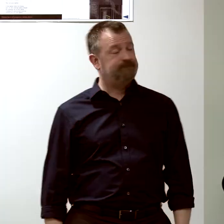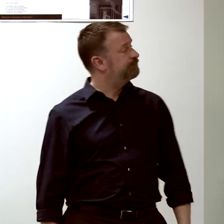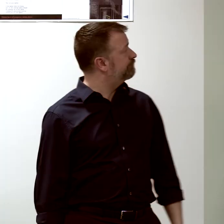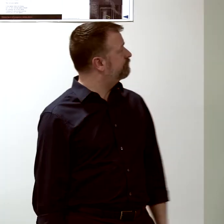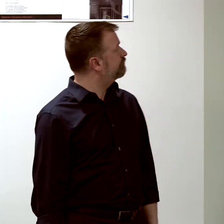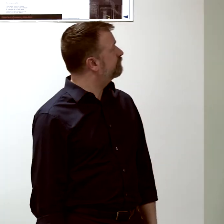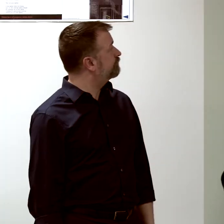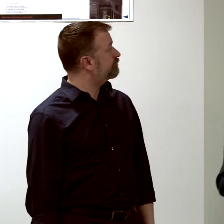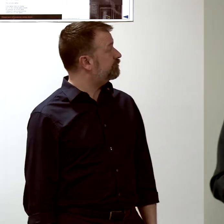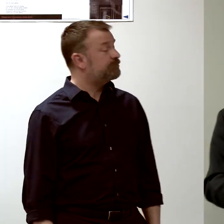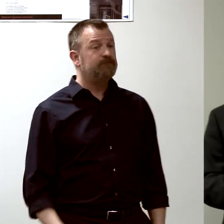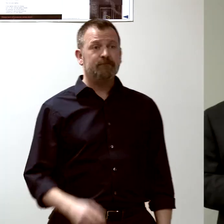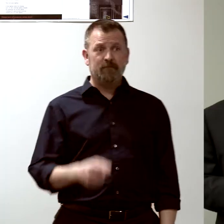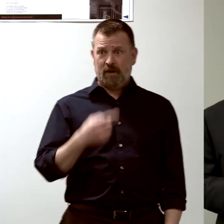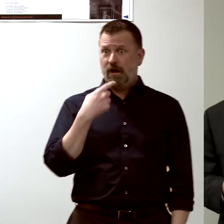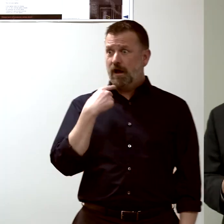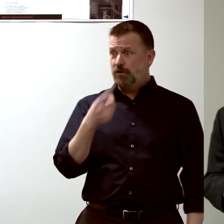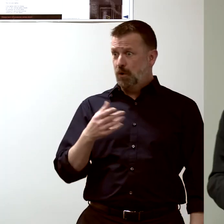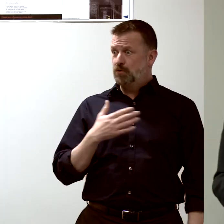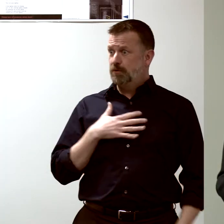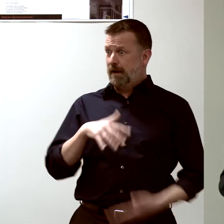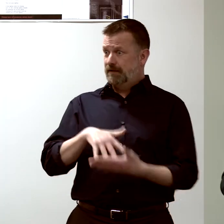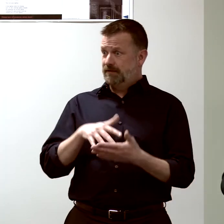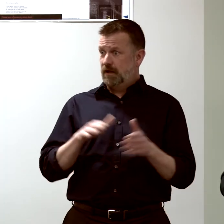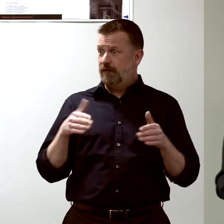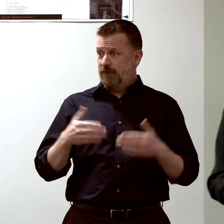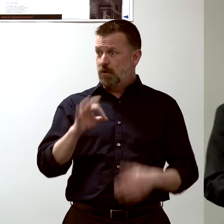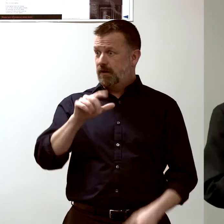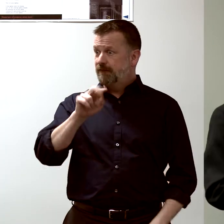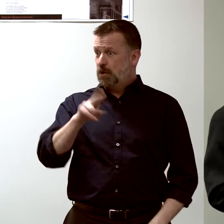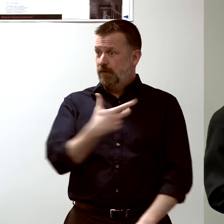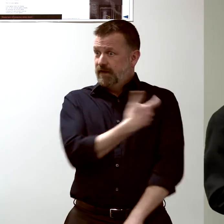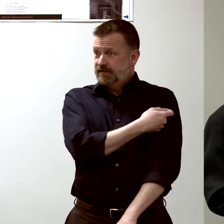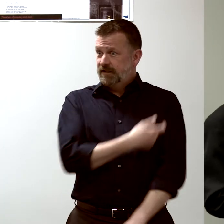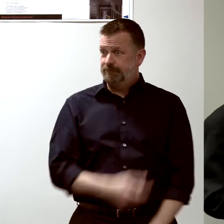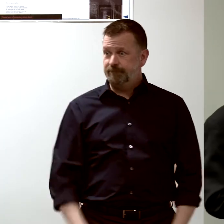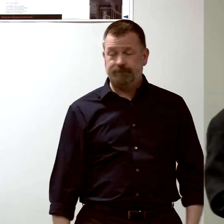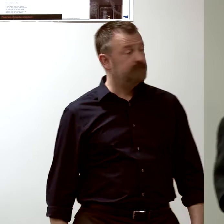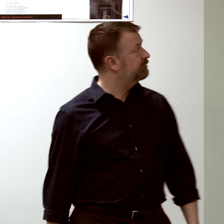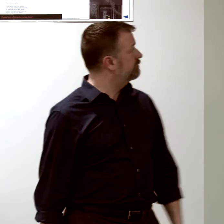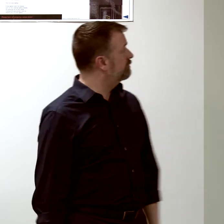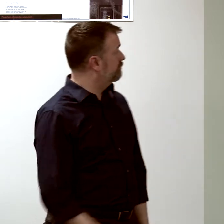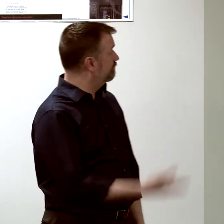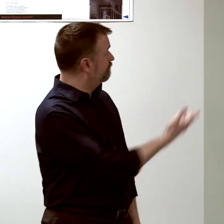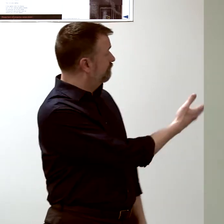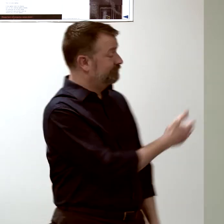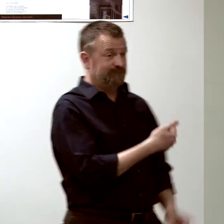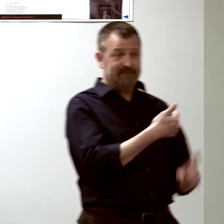So I told you I work on flu vaccine. This is a picture of the flu molecule...